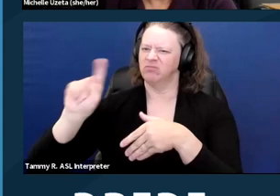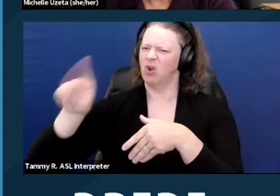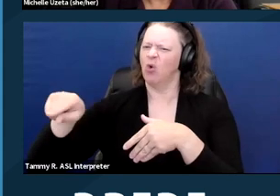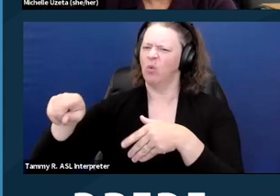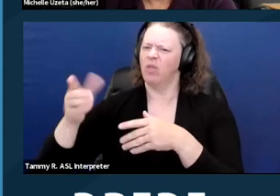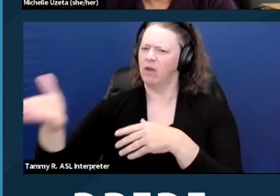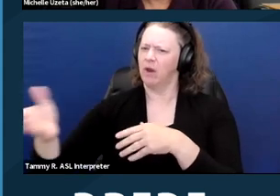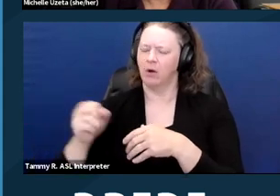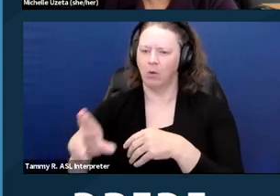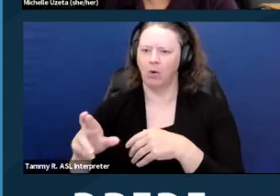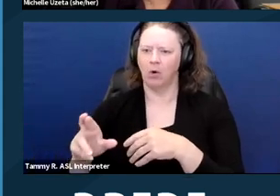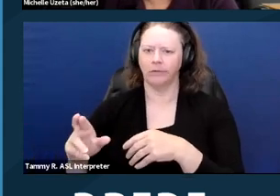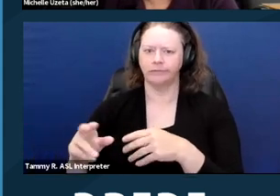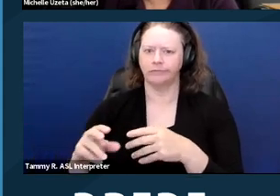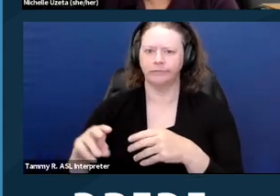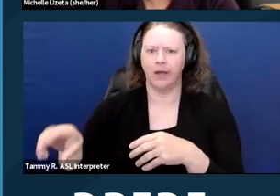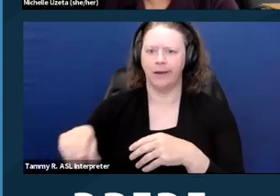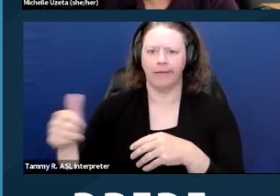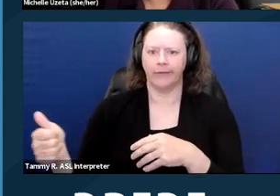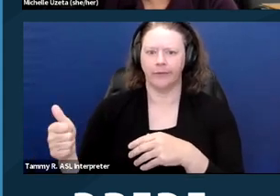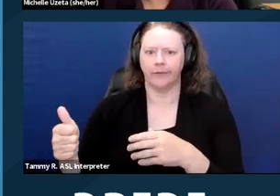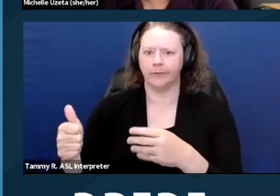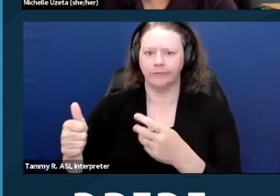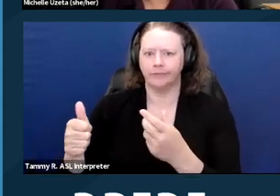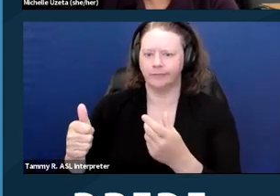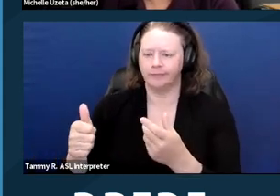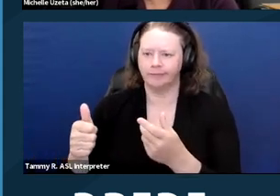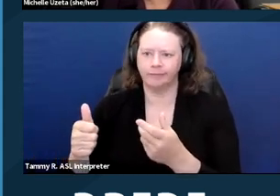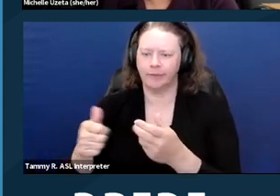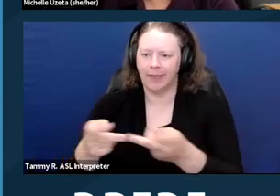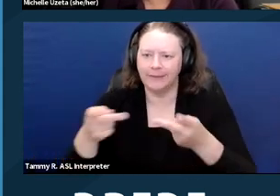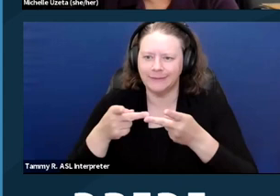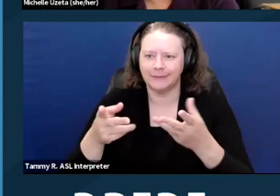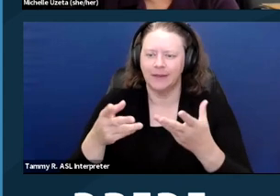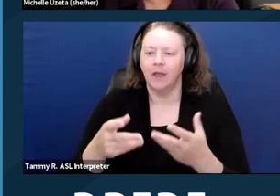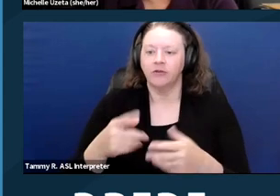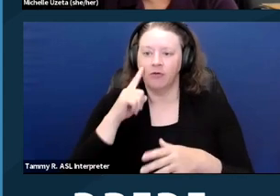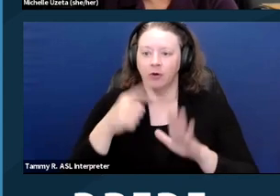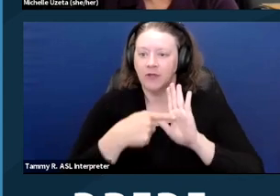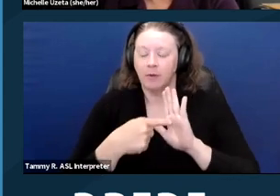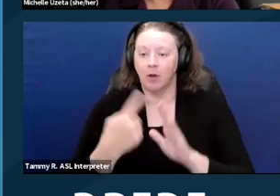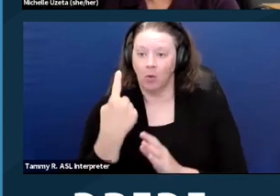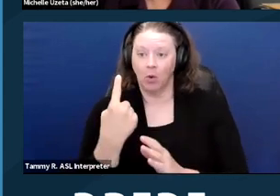Again, I had a client who used a wheelchair who wanted to rent in a particular neighborhood.